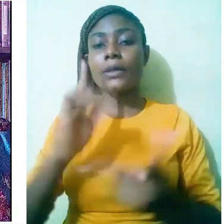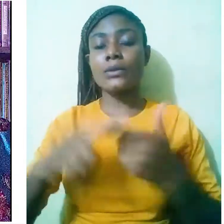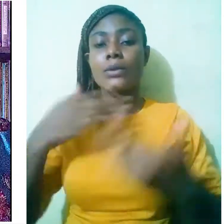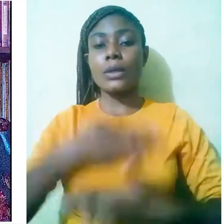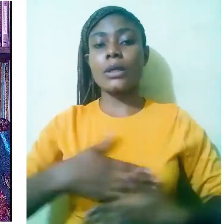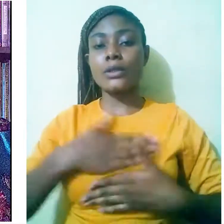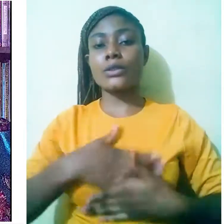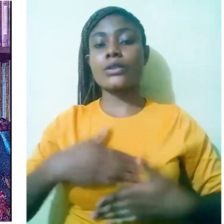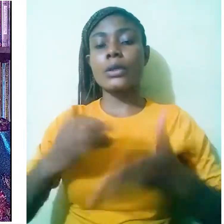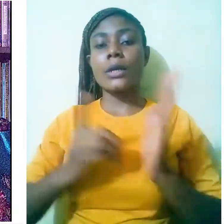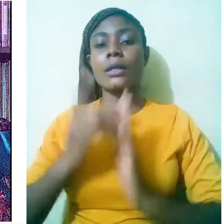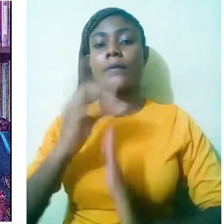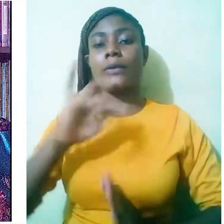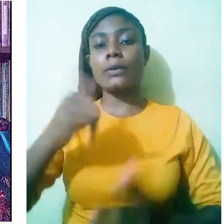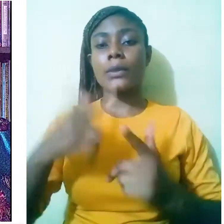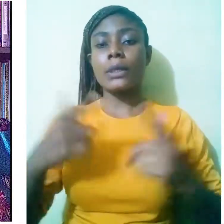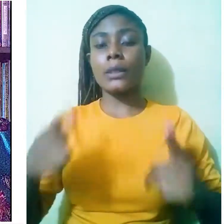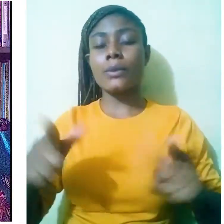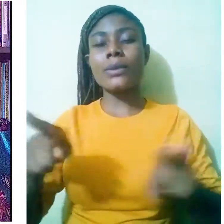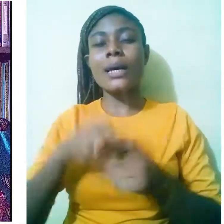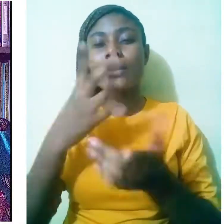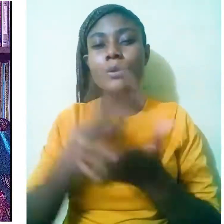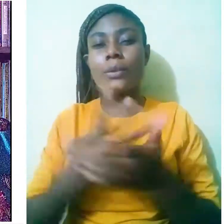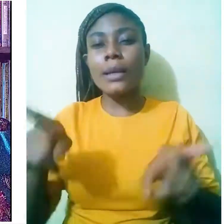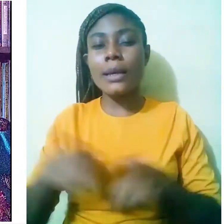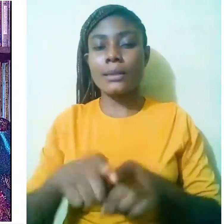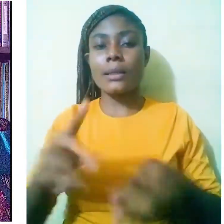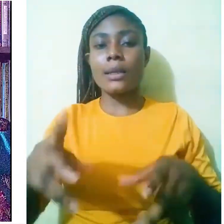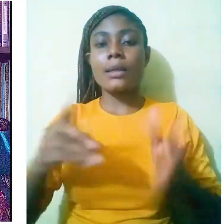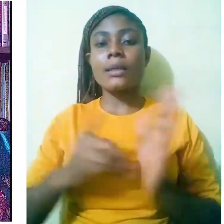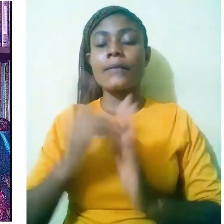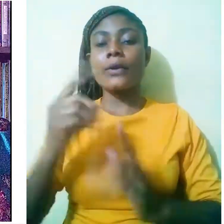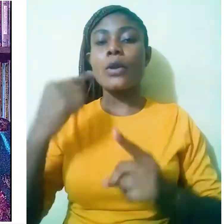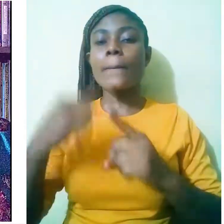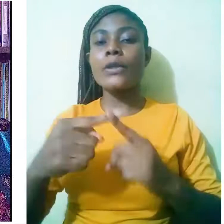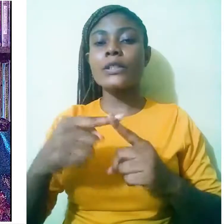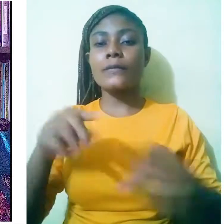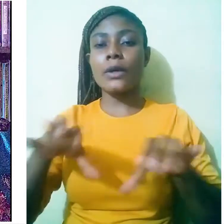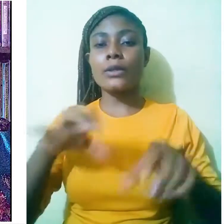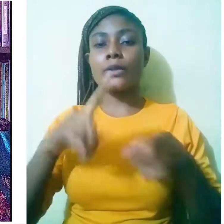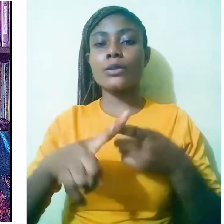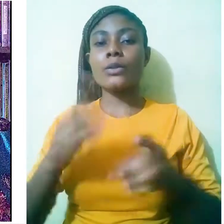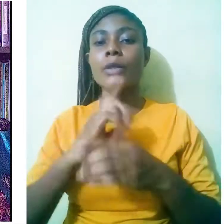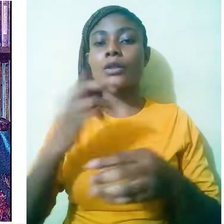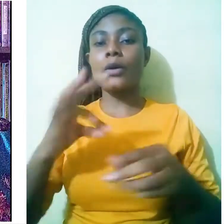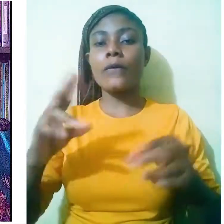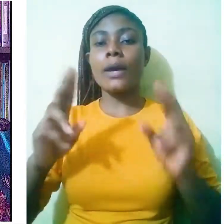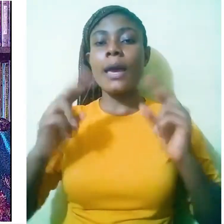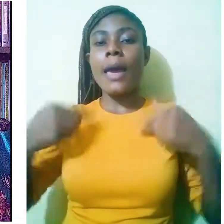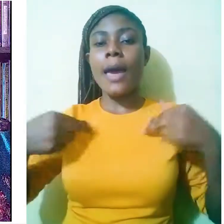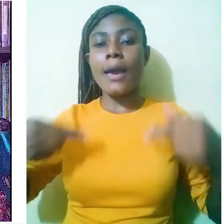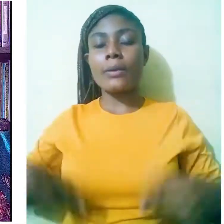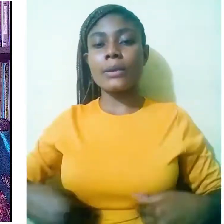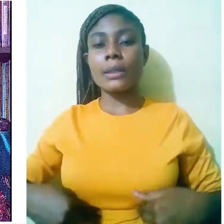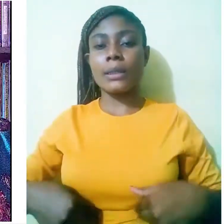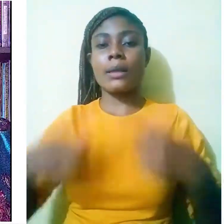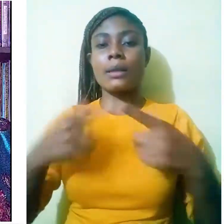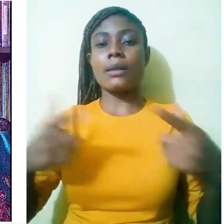languages, as well as positive actions to ensure a healthy linguistic diversity.